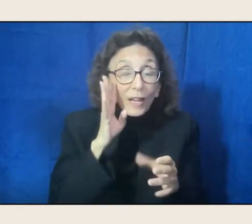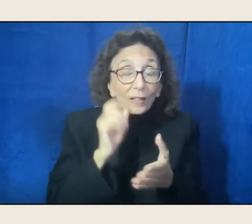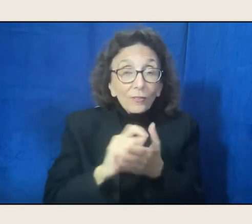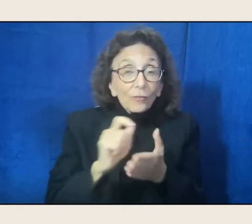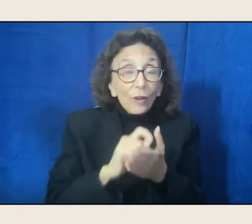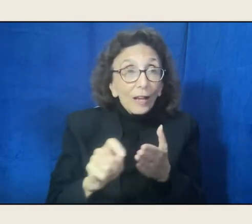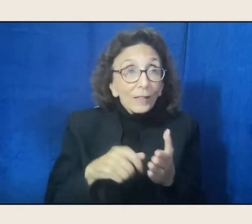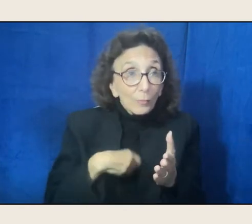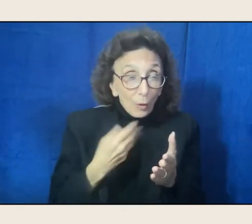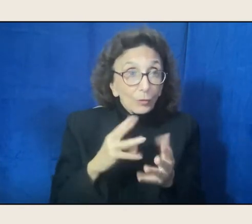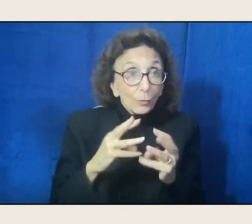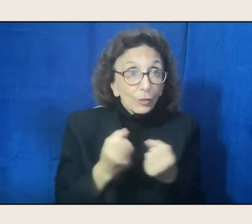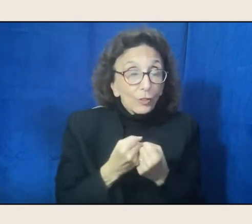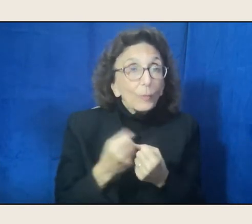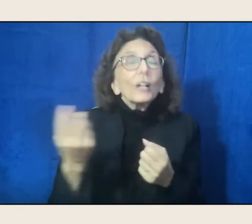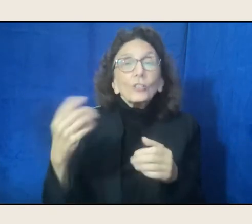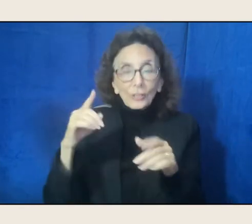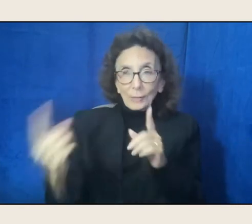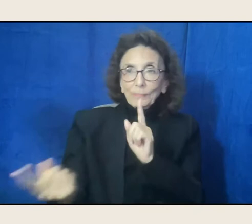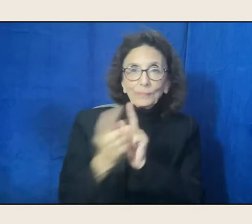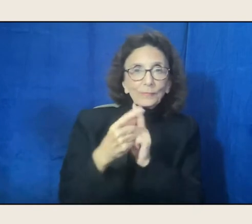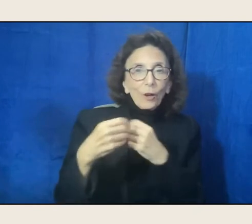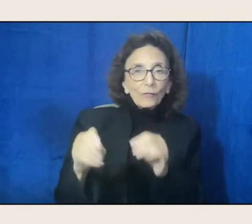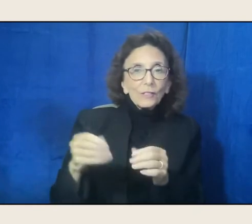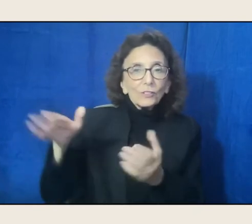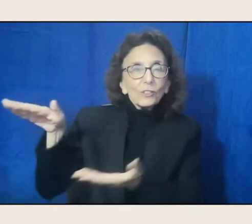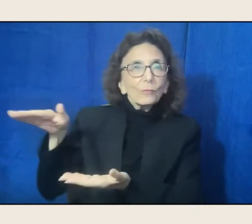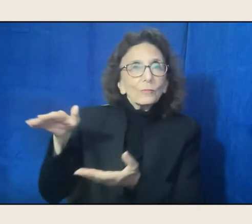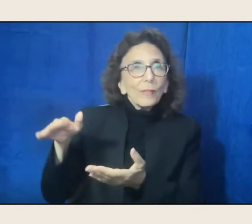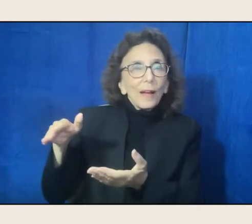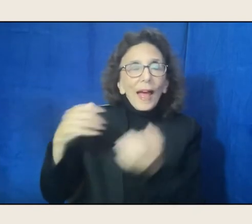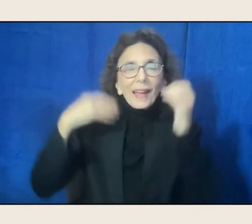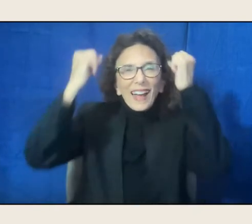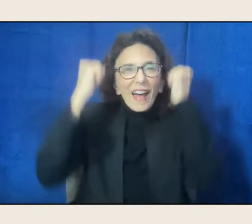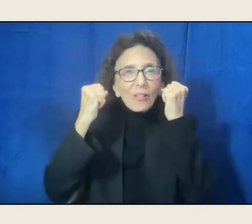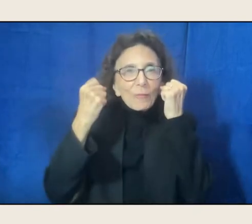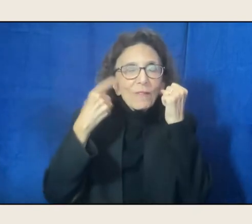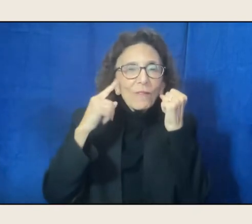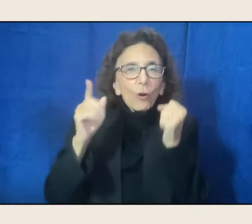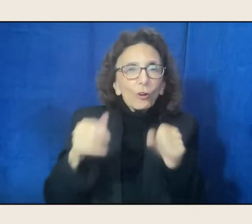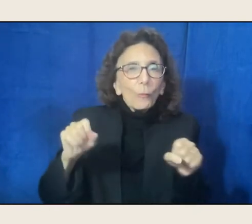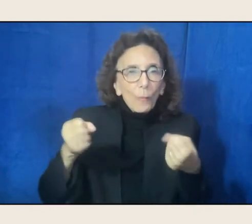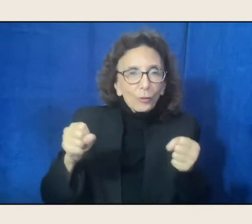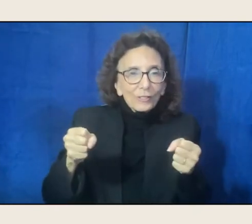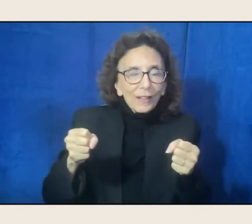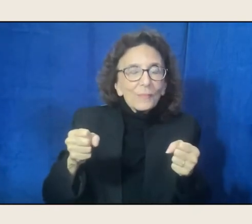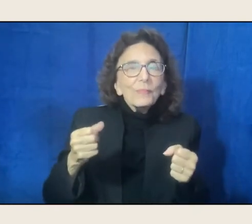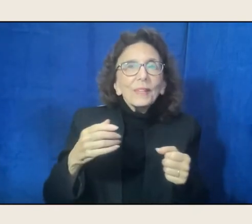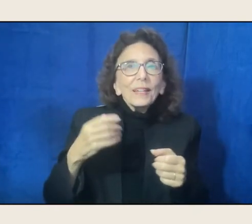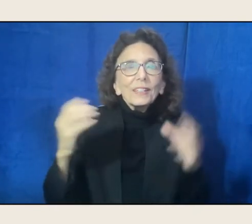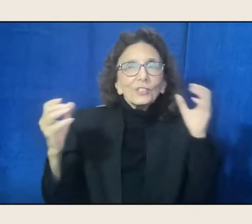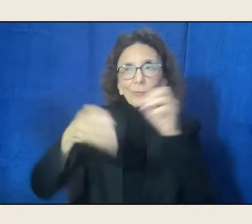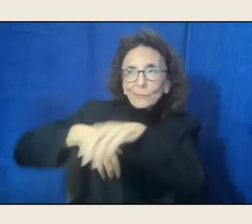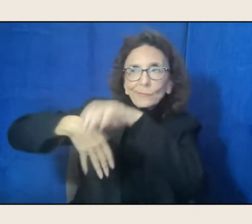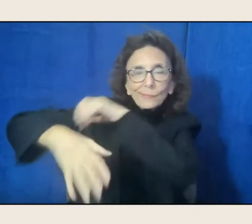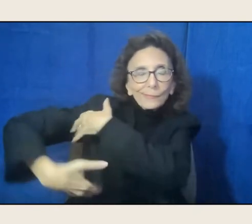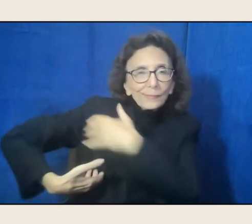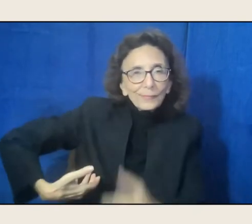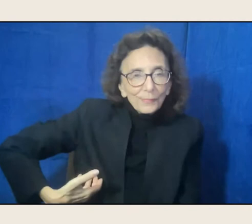she came into my office carrying a motorcycle helmet. And she was carrying that, so I was asking her, because I was intrigued,